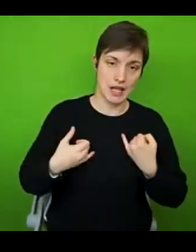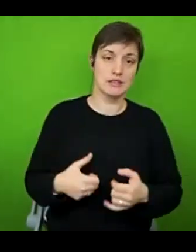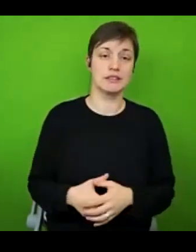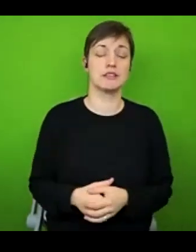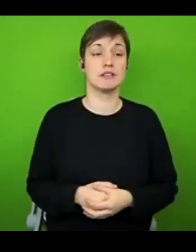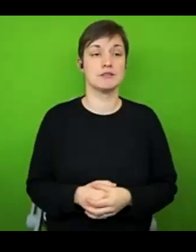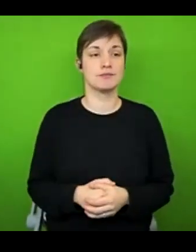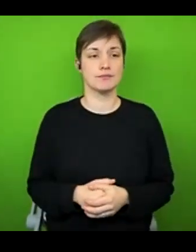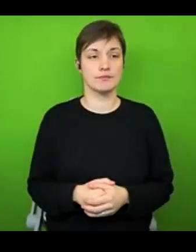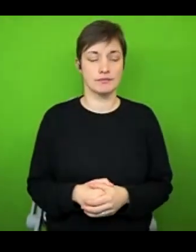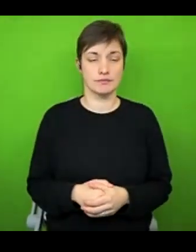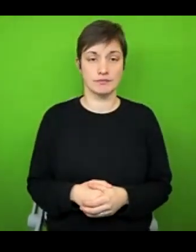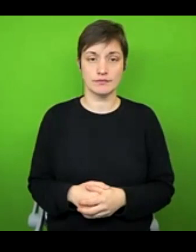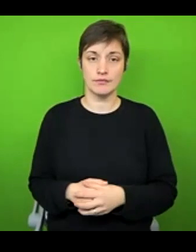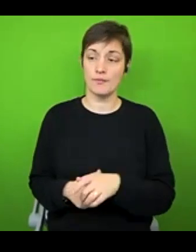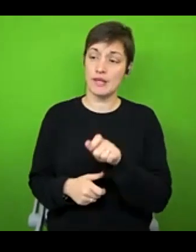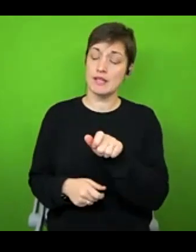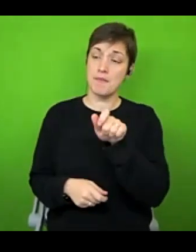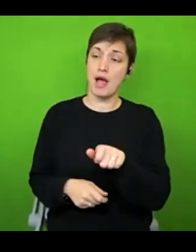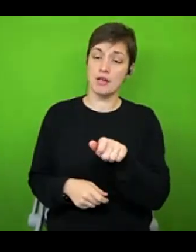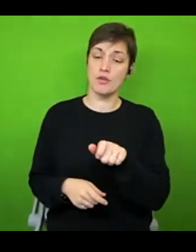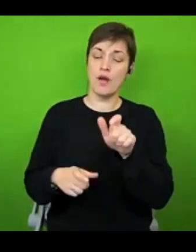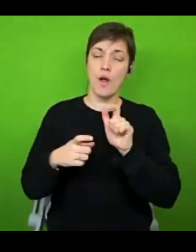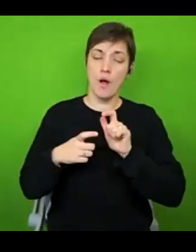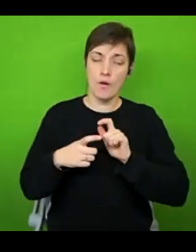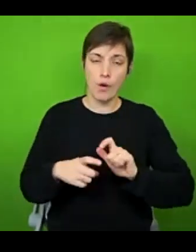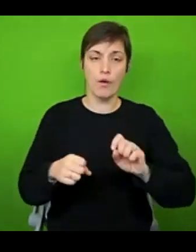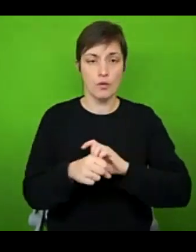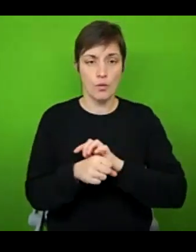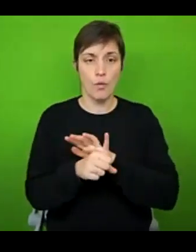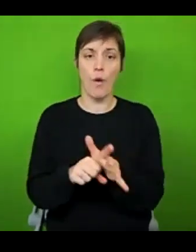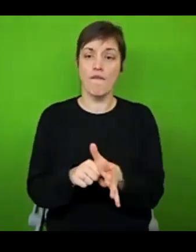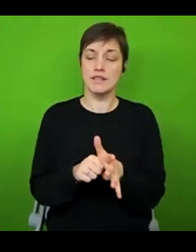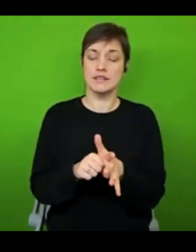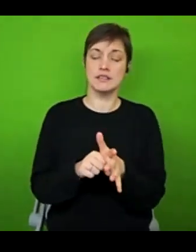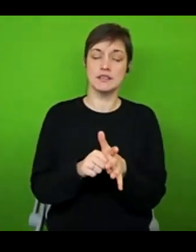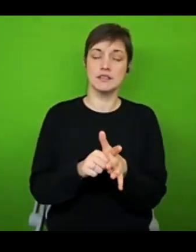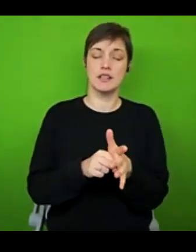This person says the long COVID self help guide book by the Oxfordshire Post-COVID clinic is a good resource for